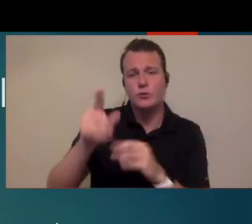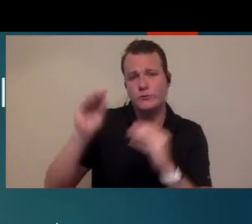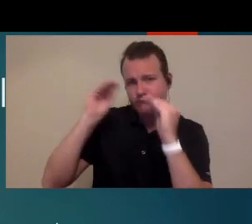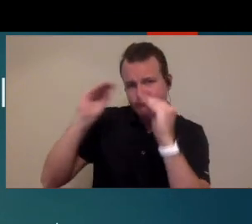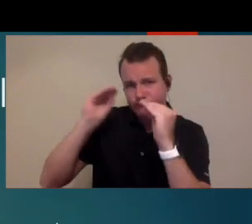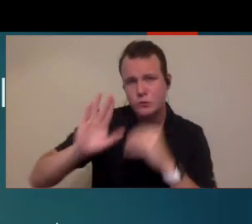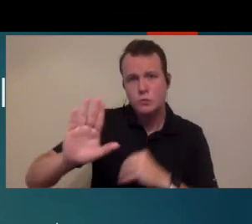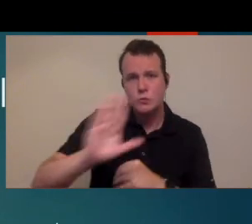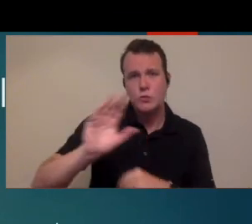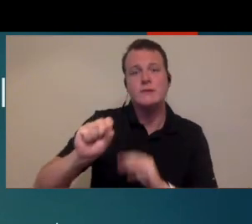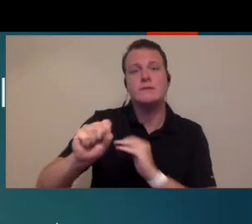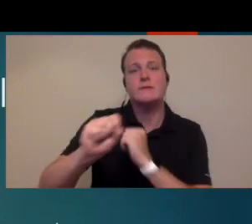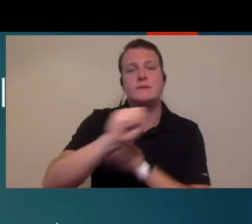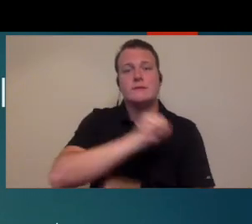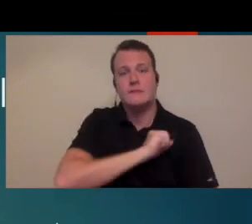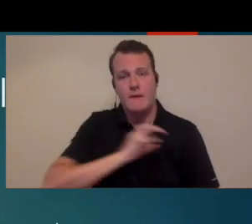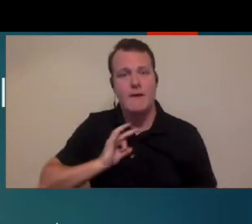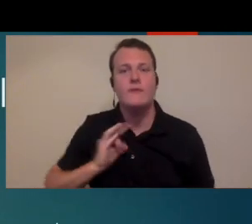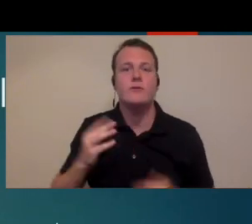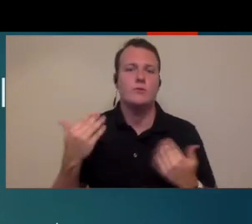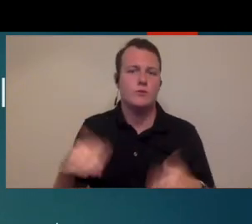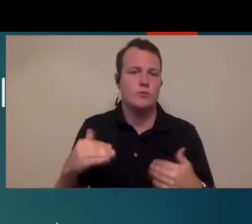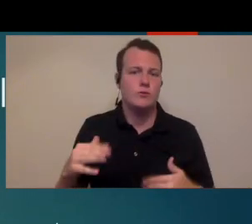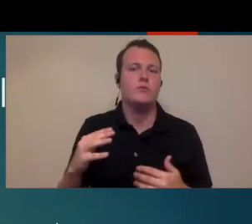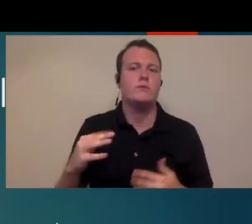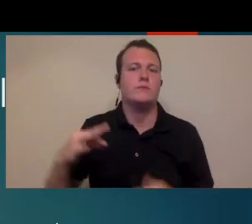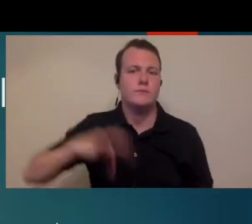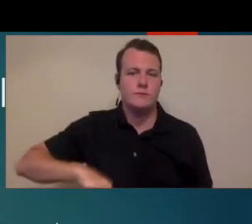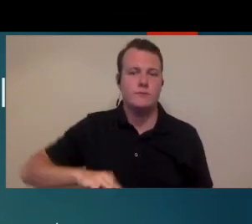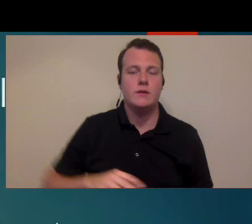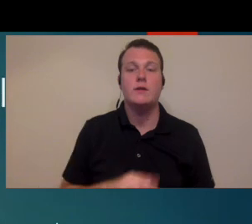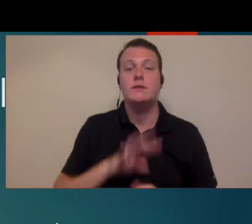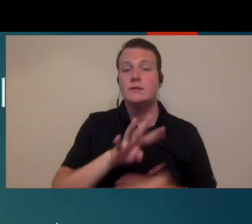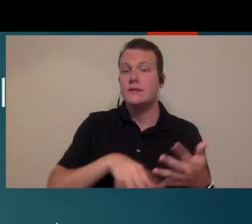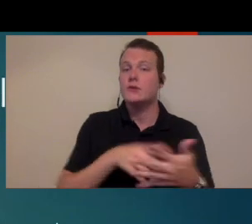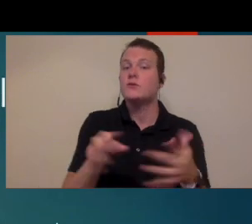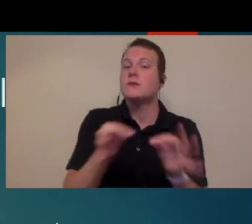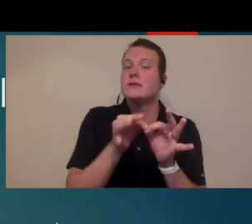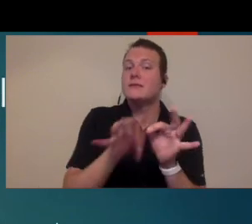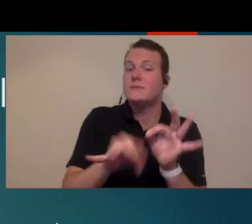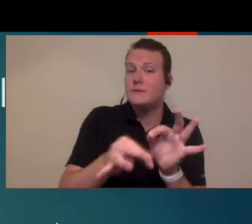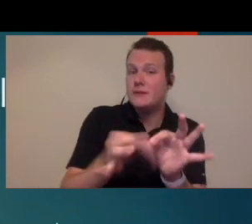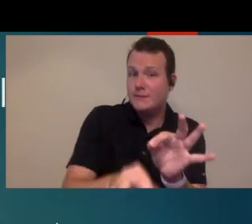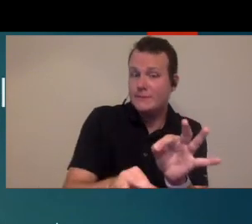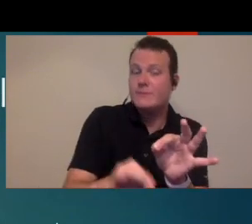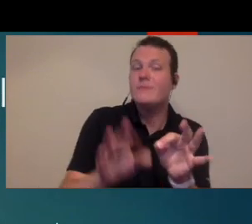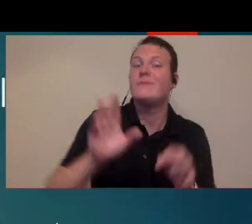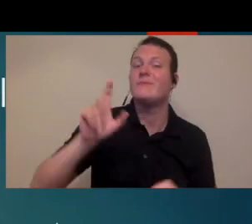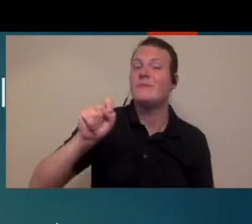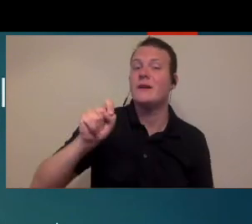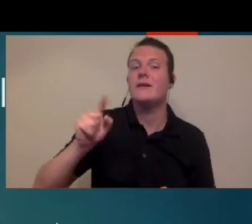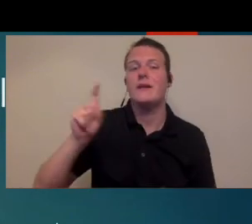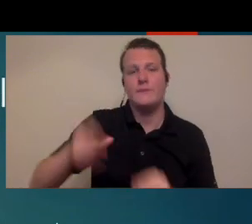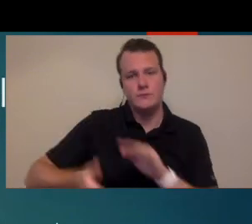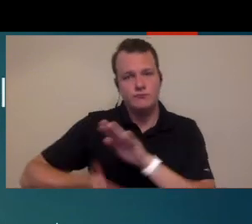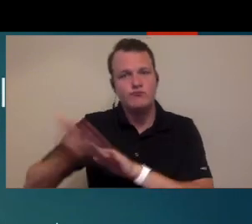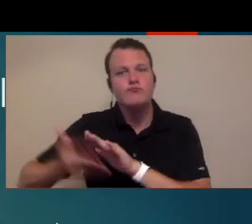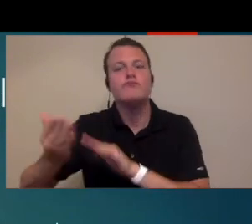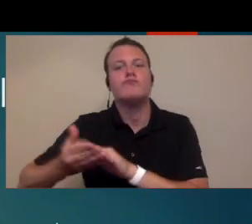staff is going to be really useful you want to try to make your scheduling as simple as possible but also make it where it's a fish